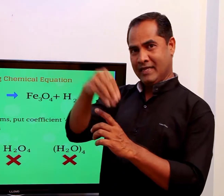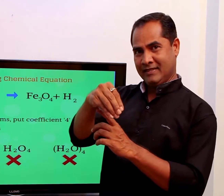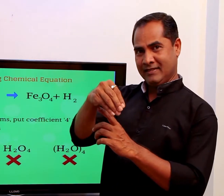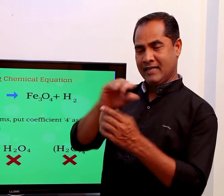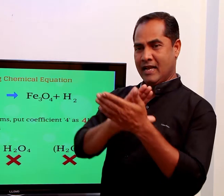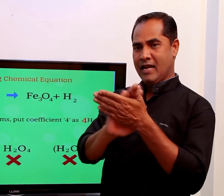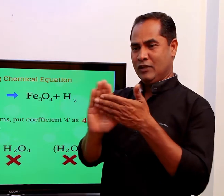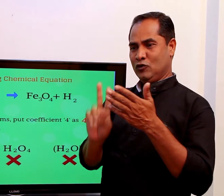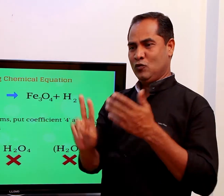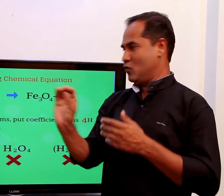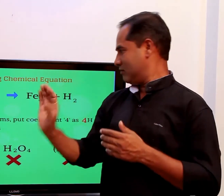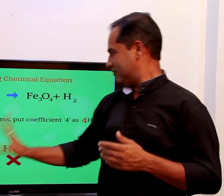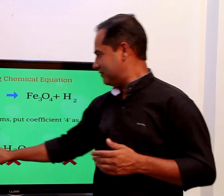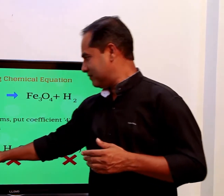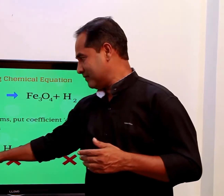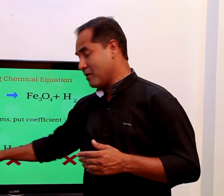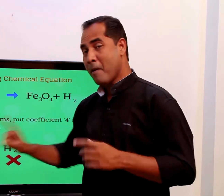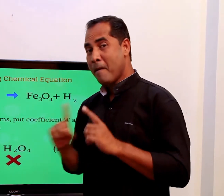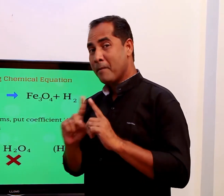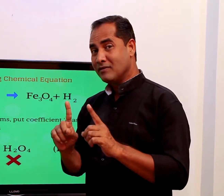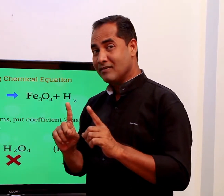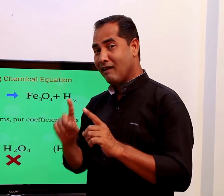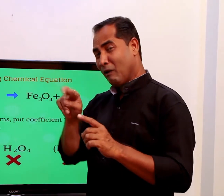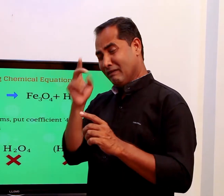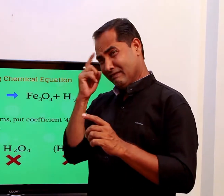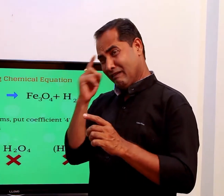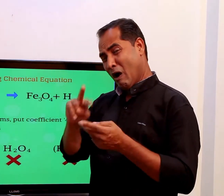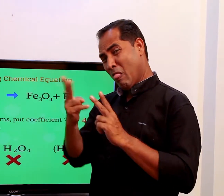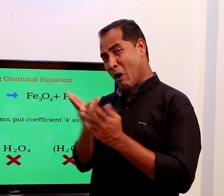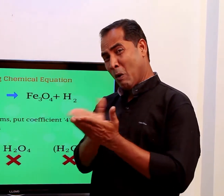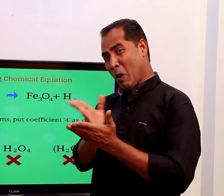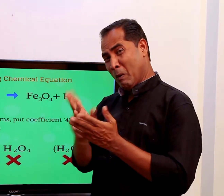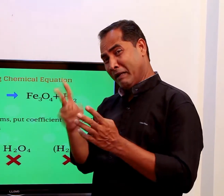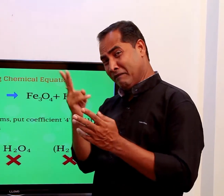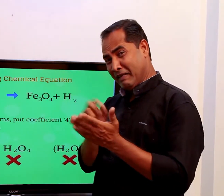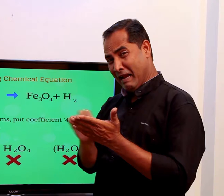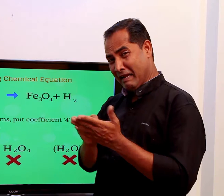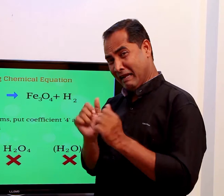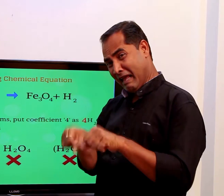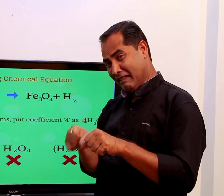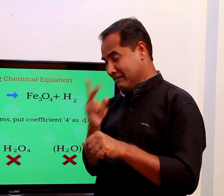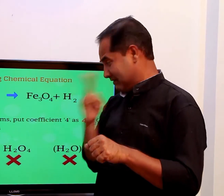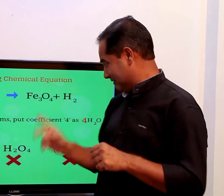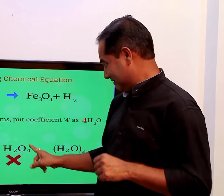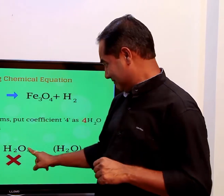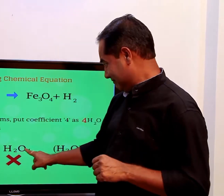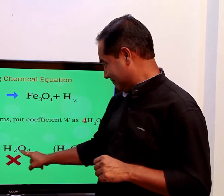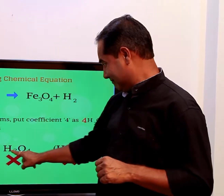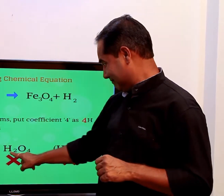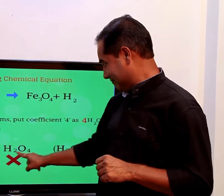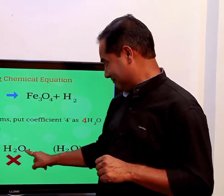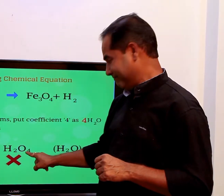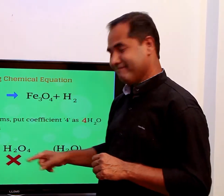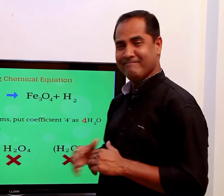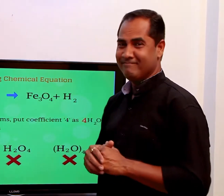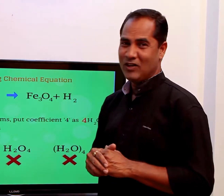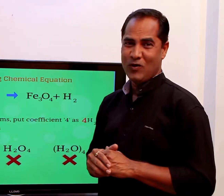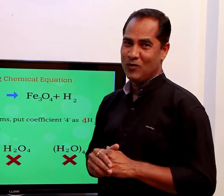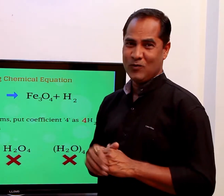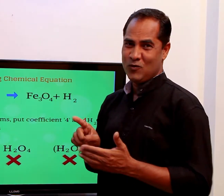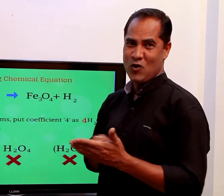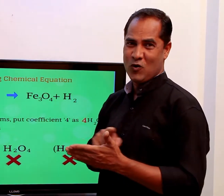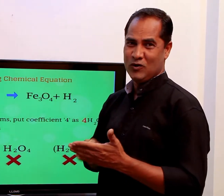change the left-hand side O into 4? So I will just add 4, to H2O. If you write it like this that would